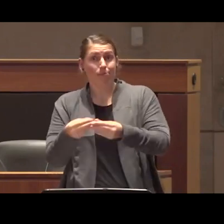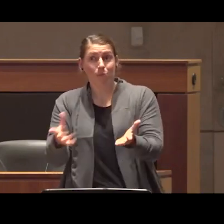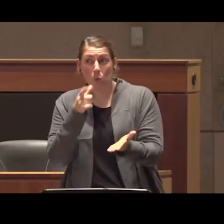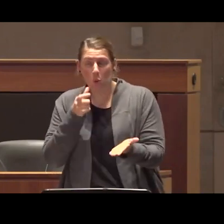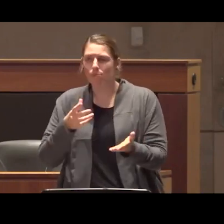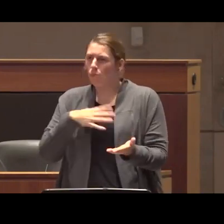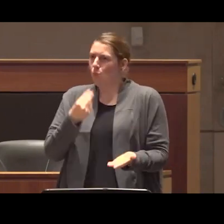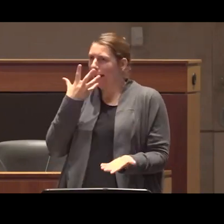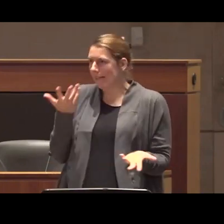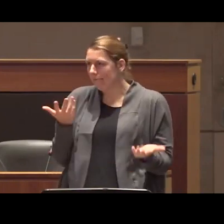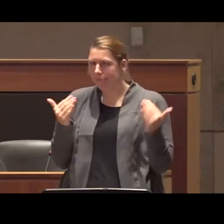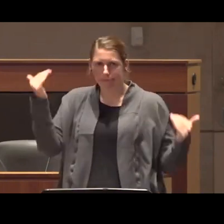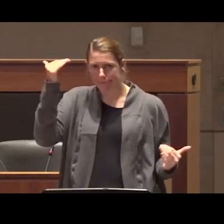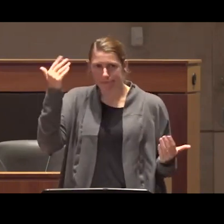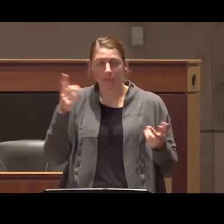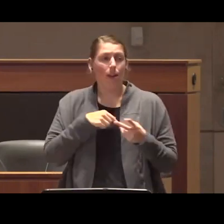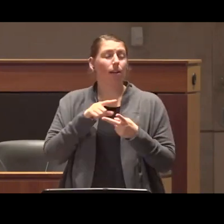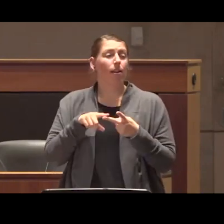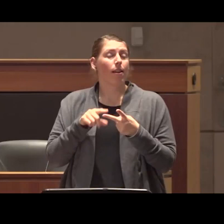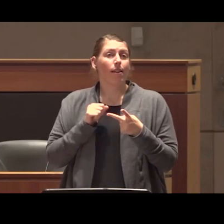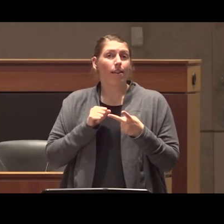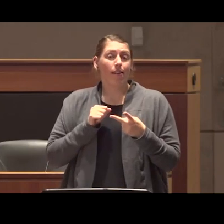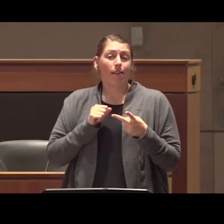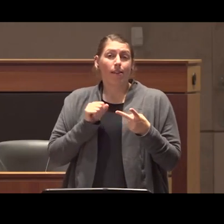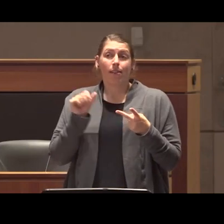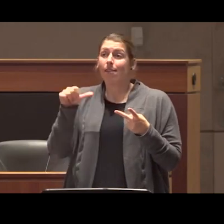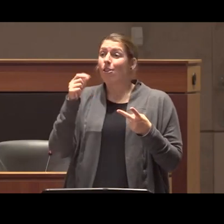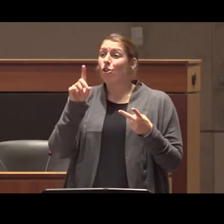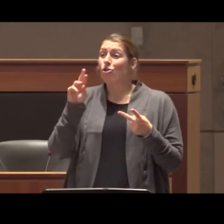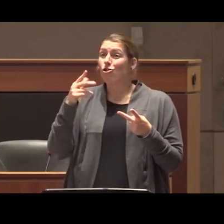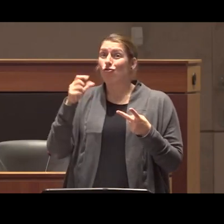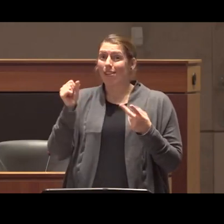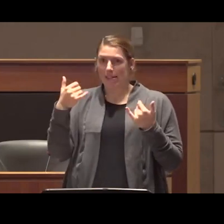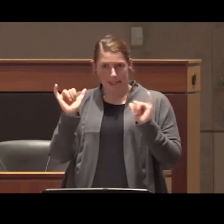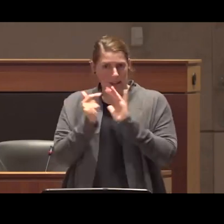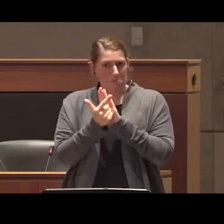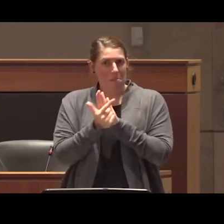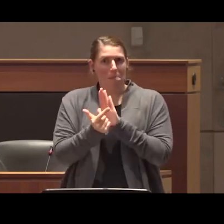there's that element there's the element that other drugs that remain illegal are typically